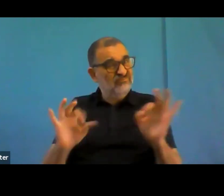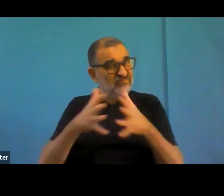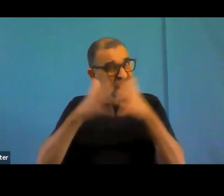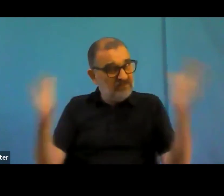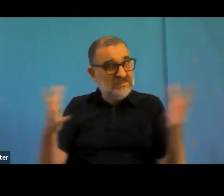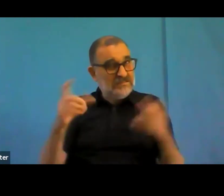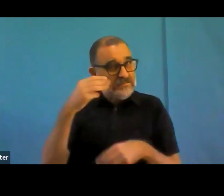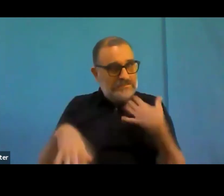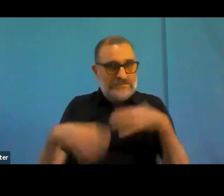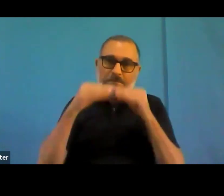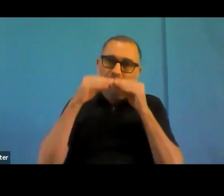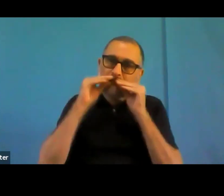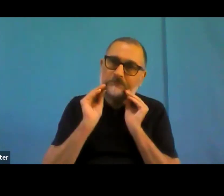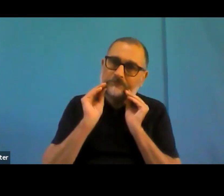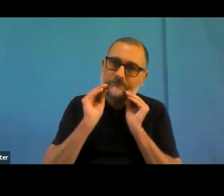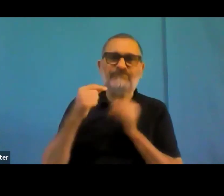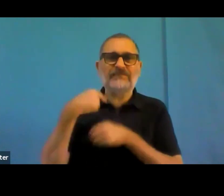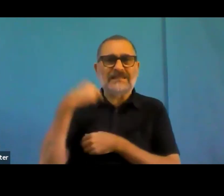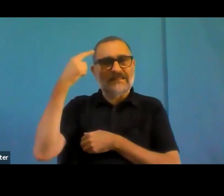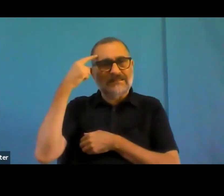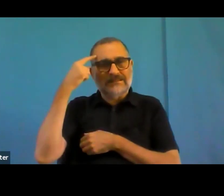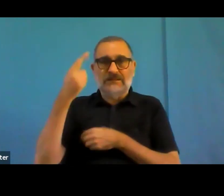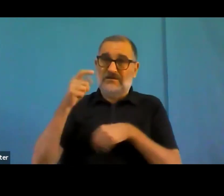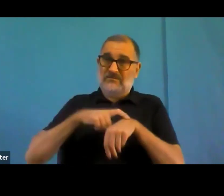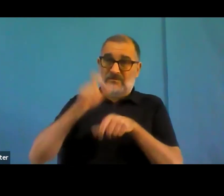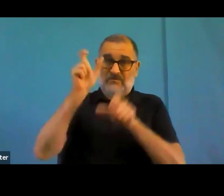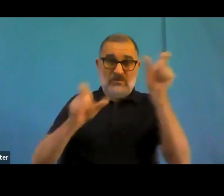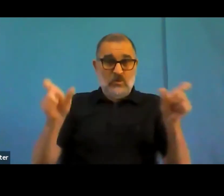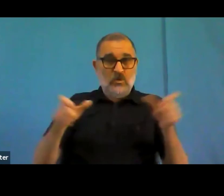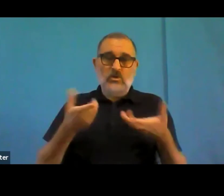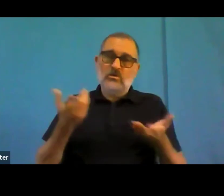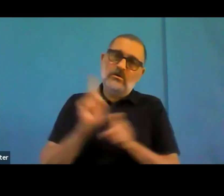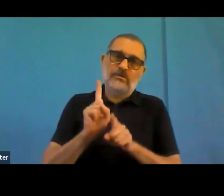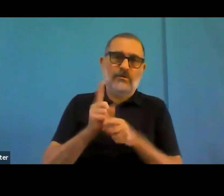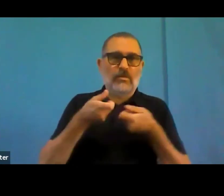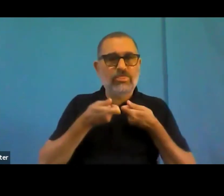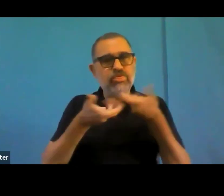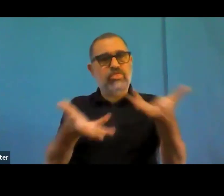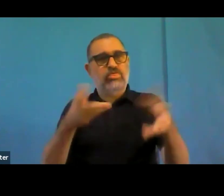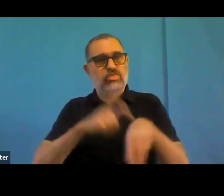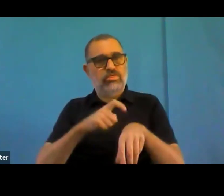But but that is true, I've heard it from from several Member States as well. And we also have that experience.